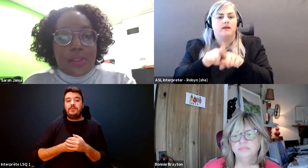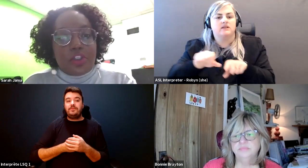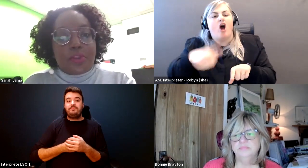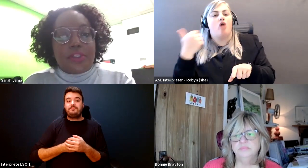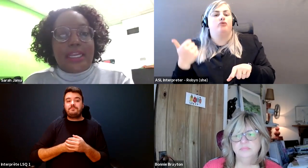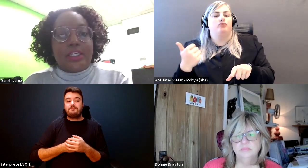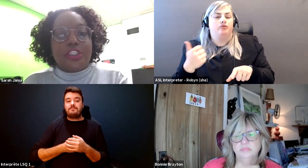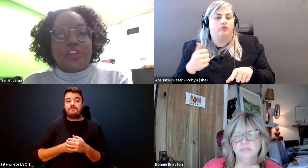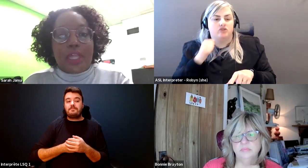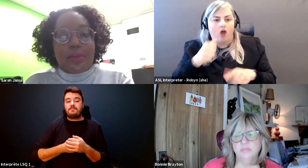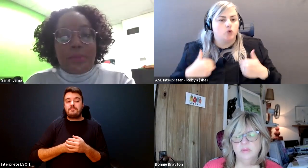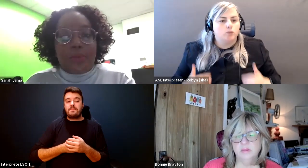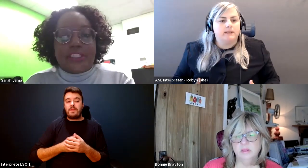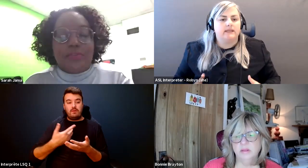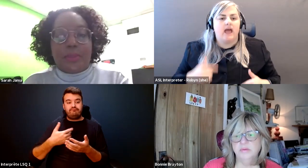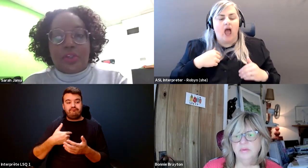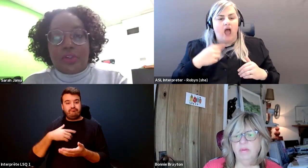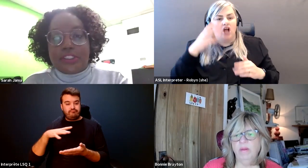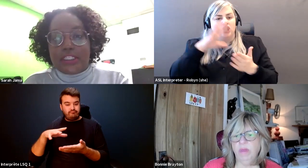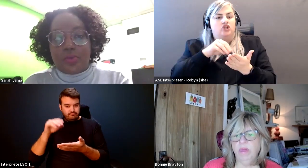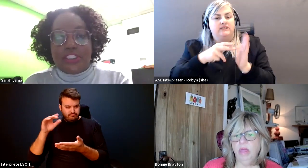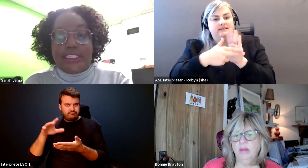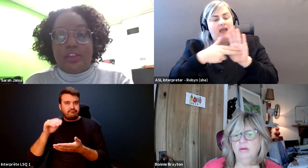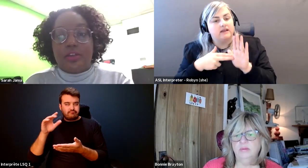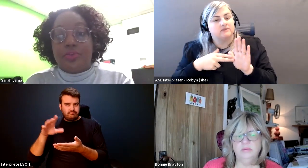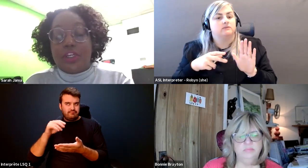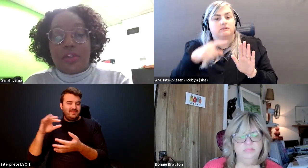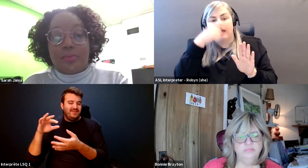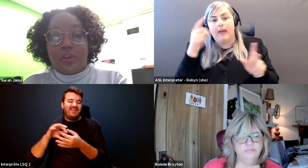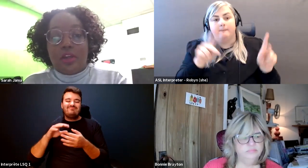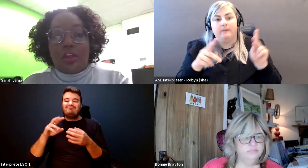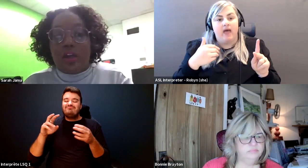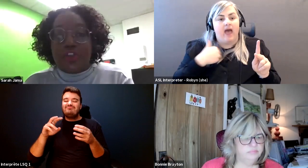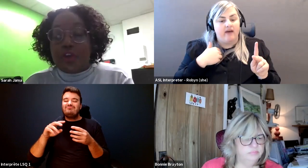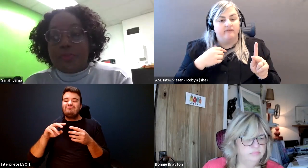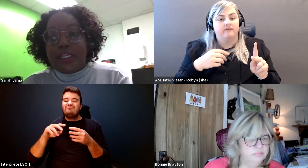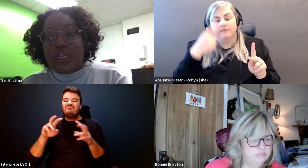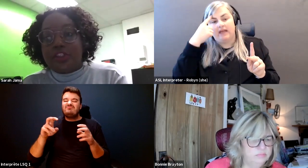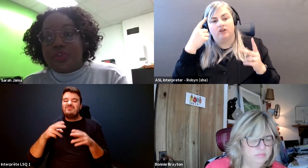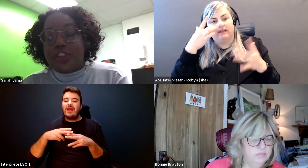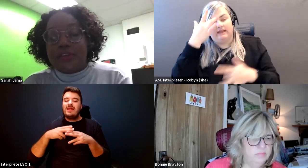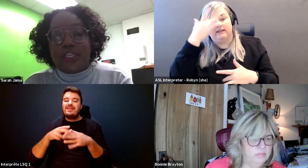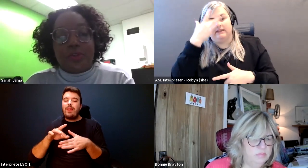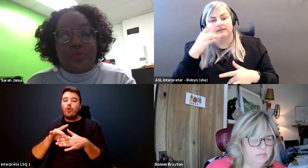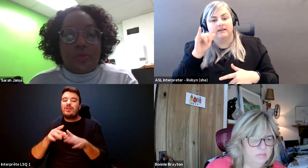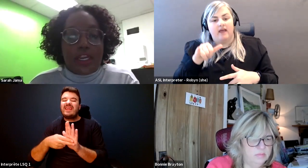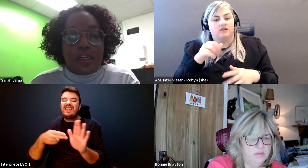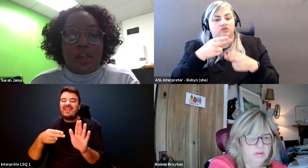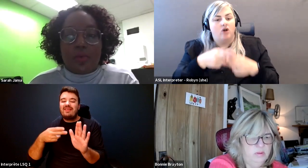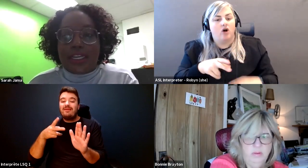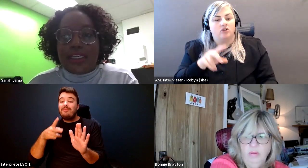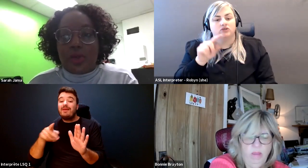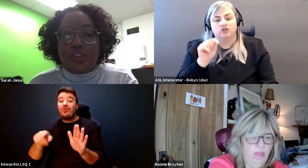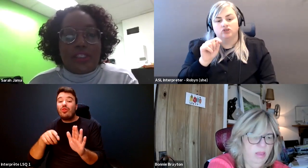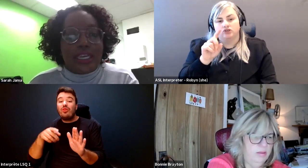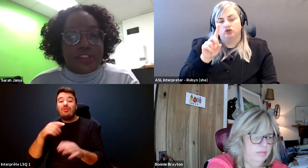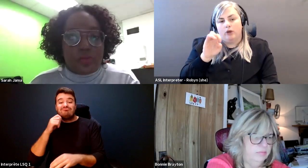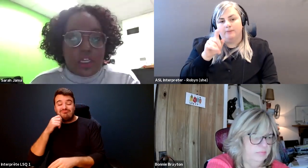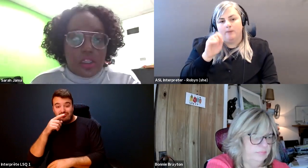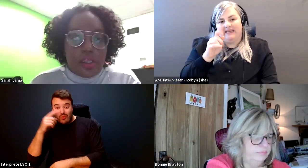Sarah Jama: And learned about the diagnosing of black people as having mental illnesses when seeking freedom called draped the media so slaves, that would run away were diagnosed as well.